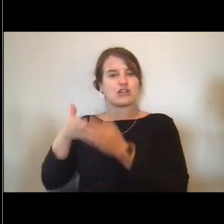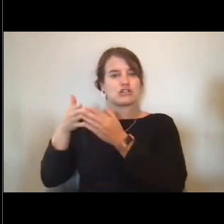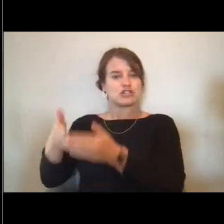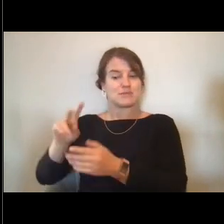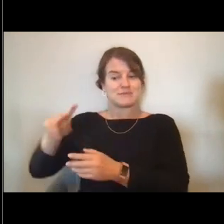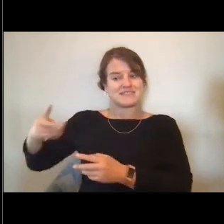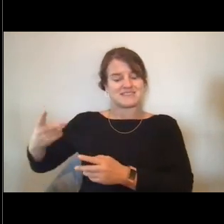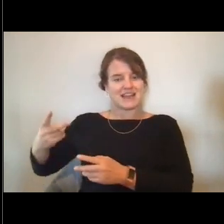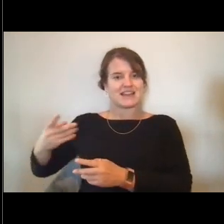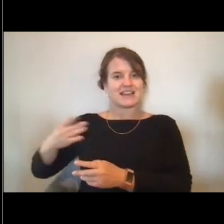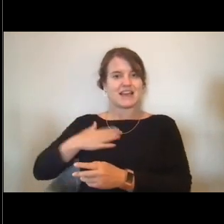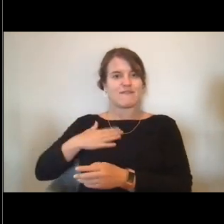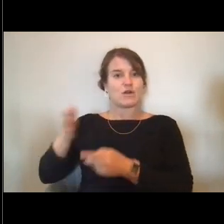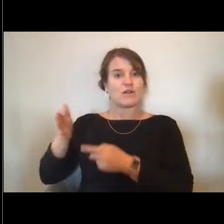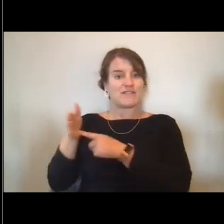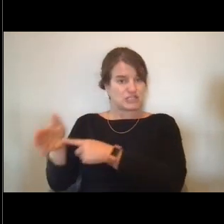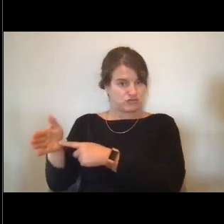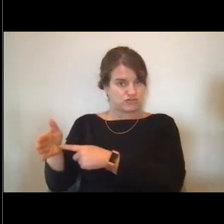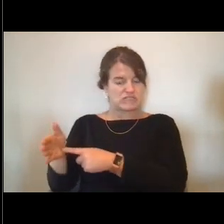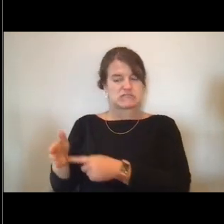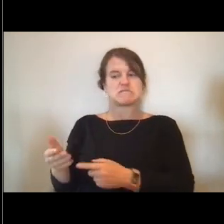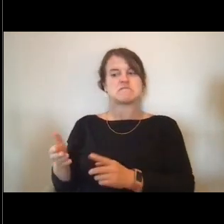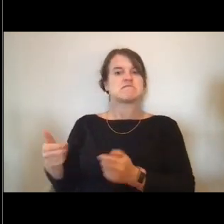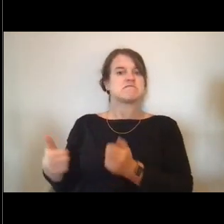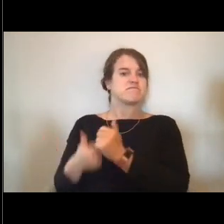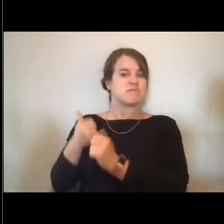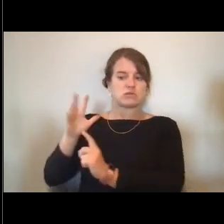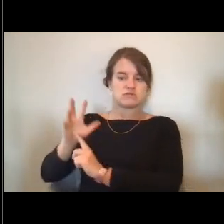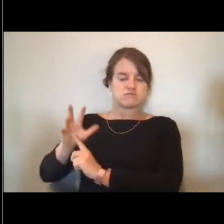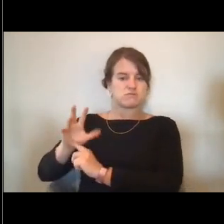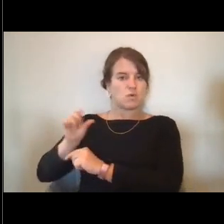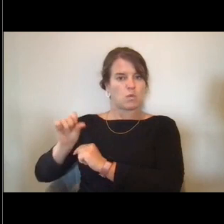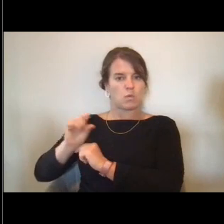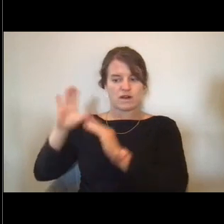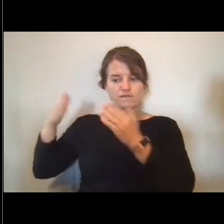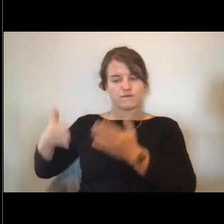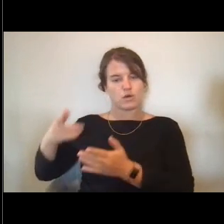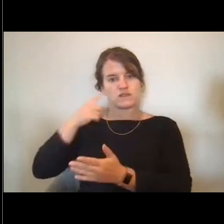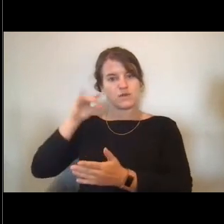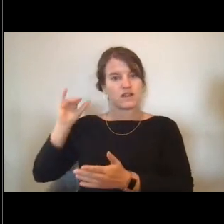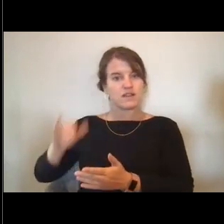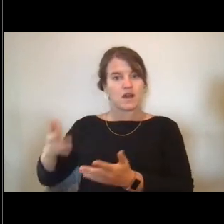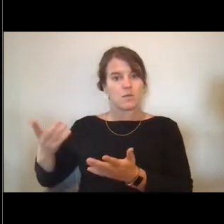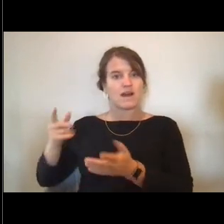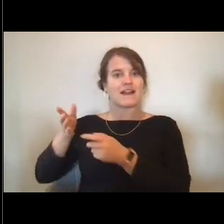And the majority of the work done on those types of vessels is fishing trolling.